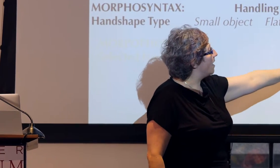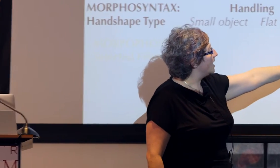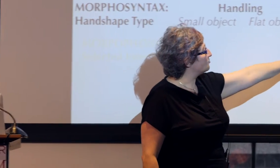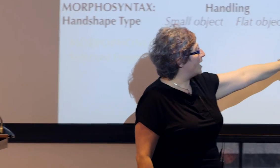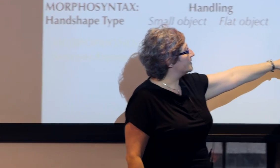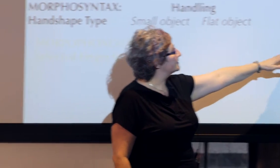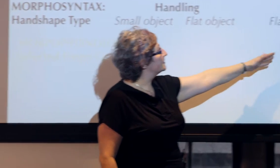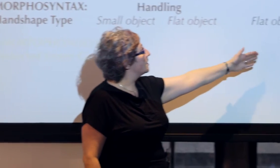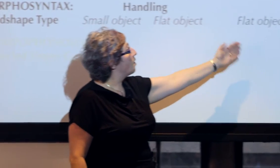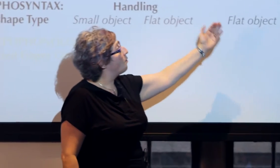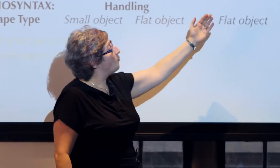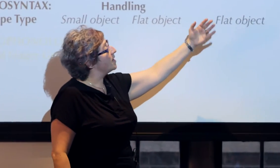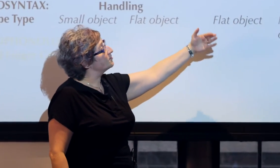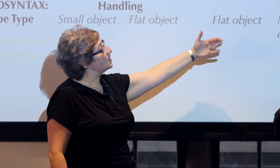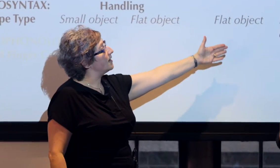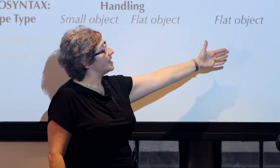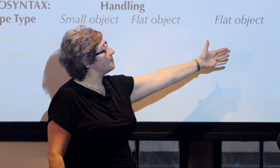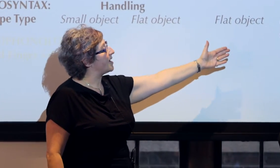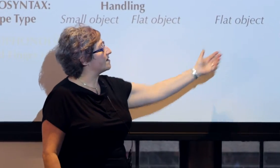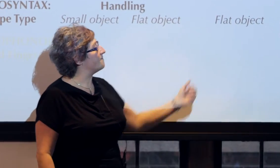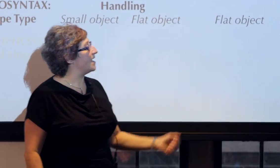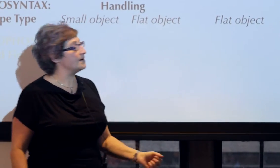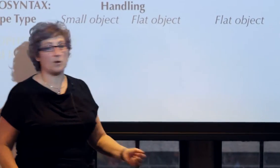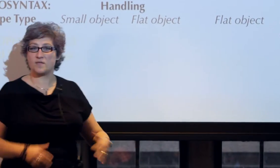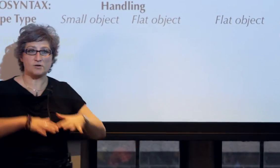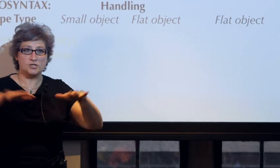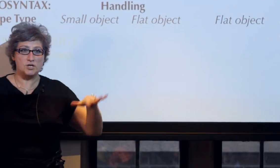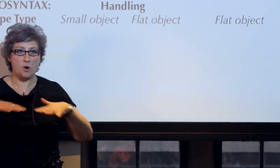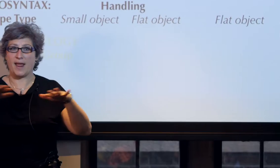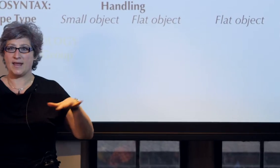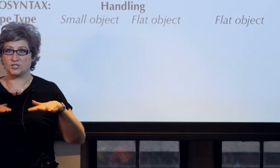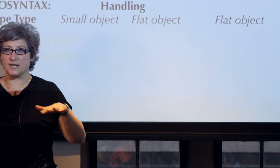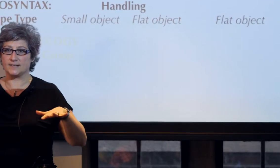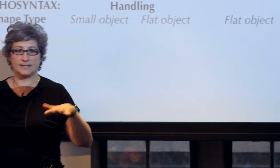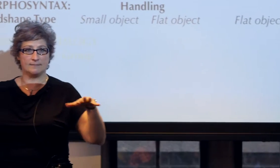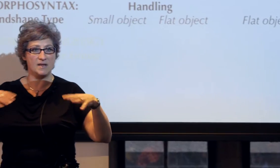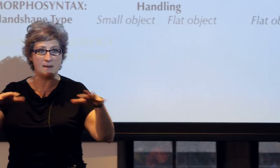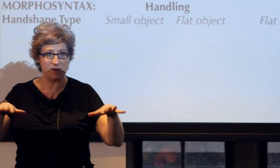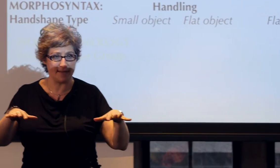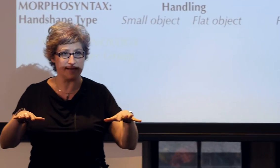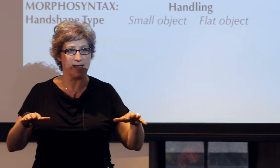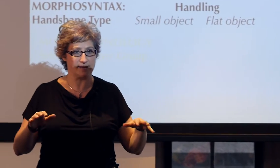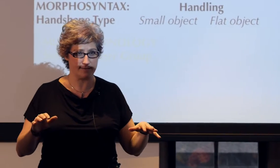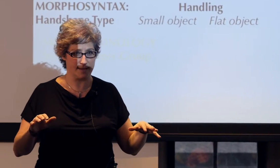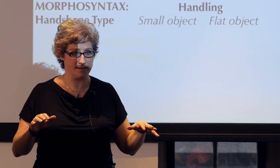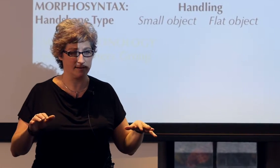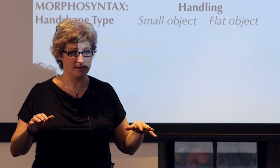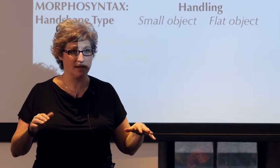In contrast, when you're talking about an event when there's no agent manipulating anything,